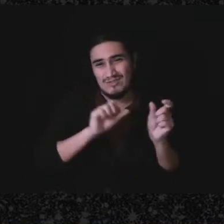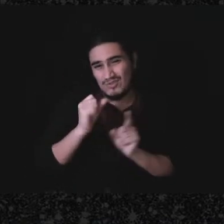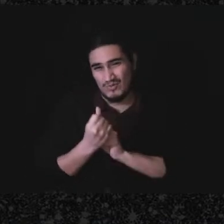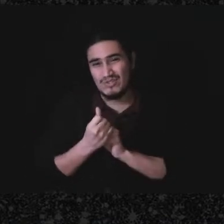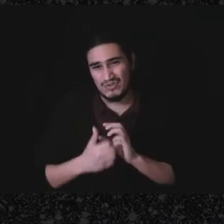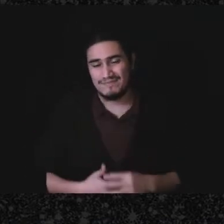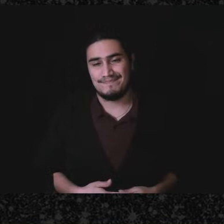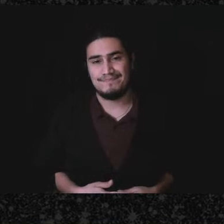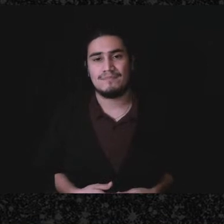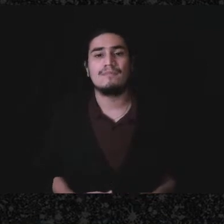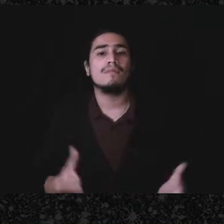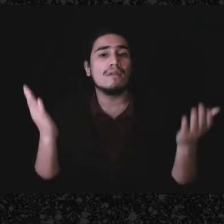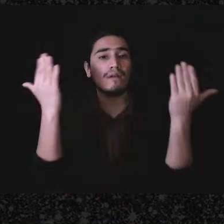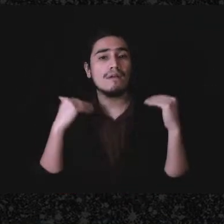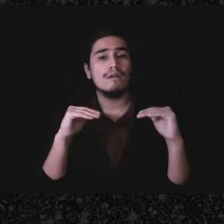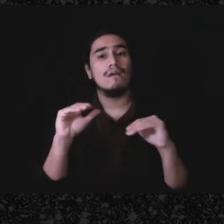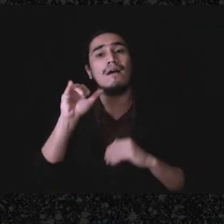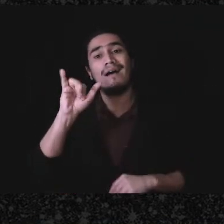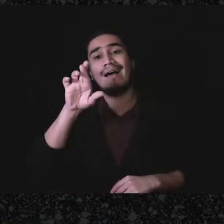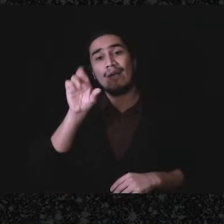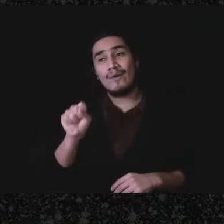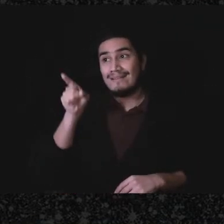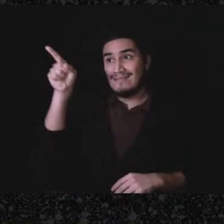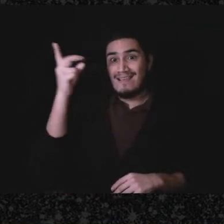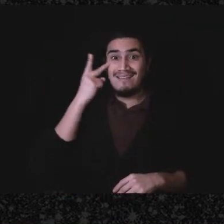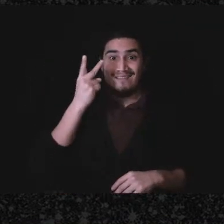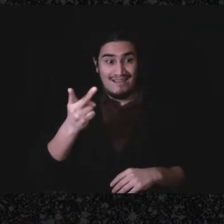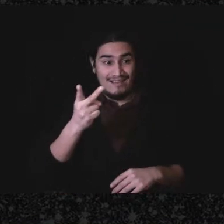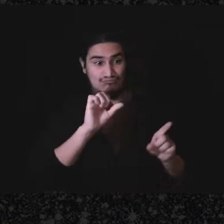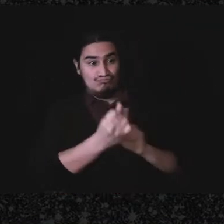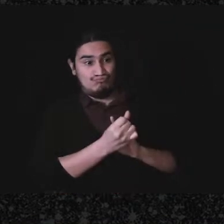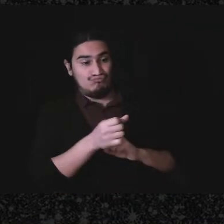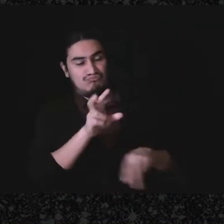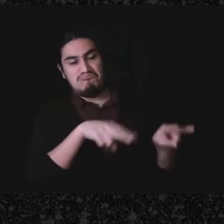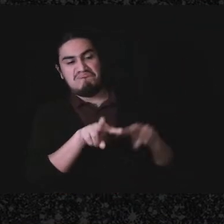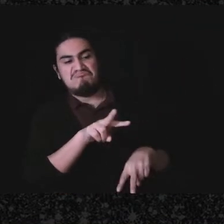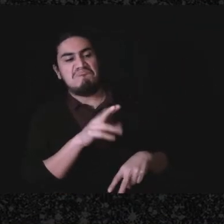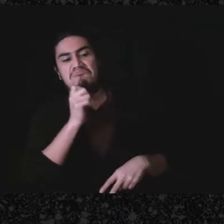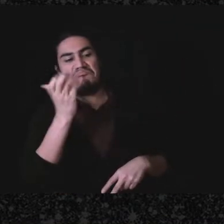So if the IRS uses a situation where they don't believe that there was a bona fide gift, they